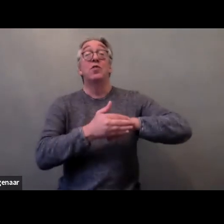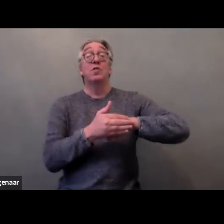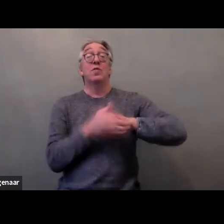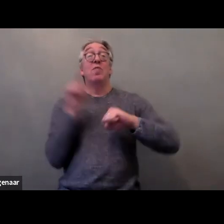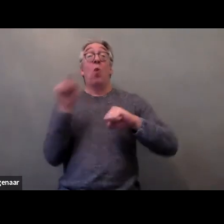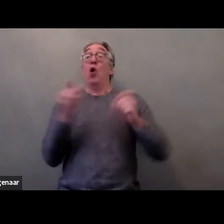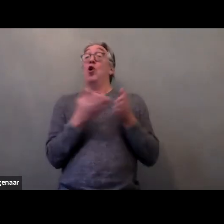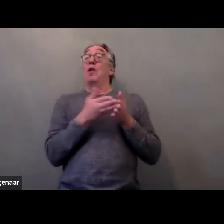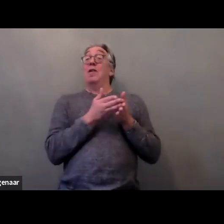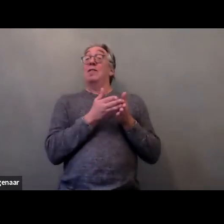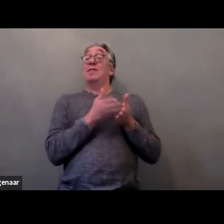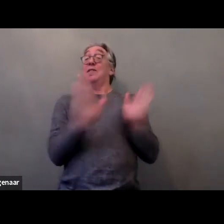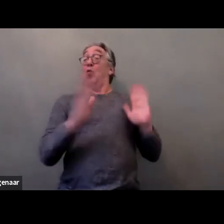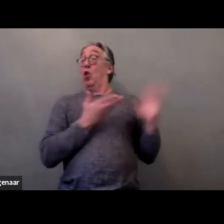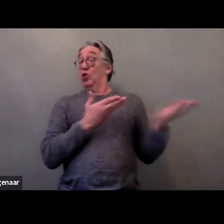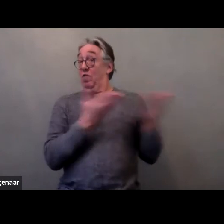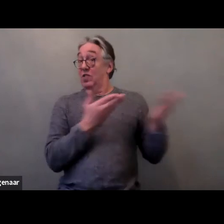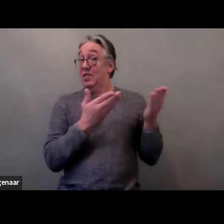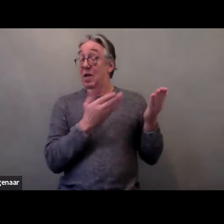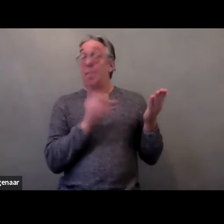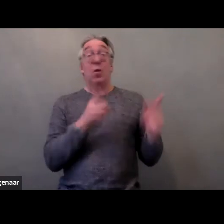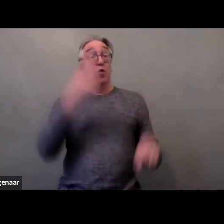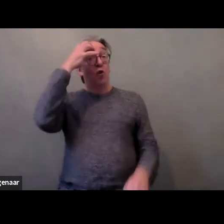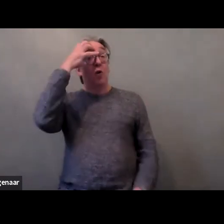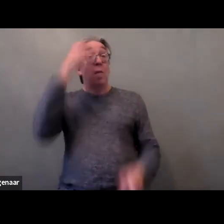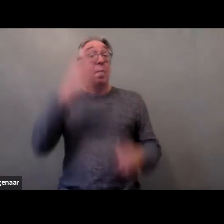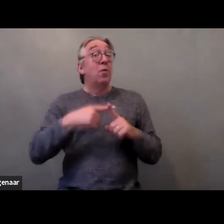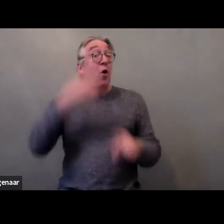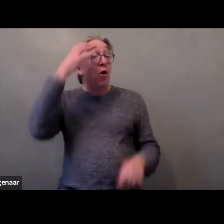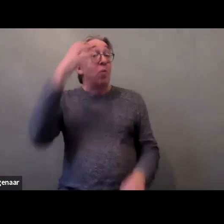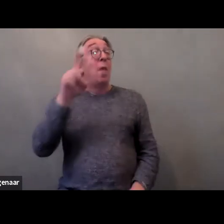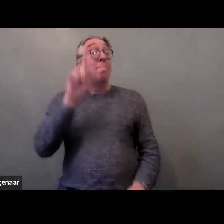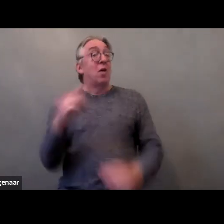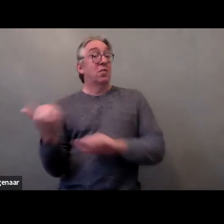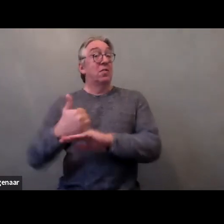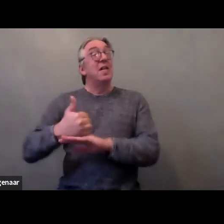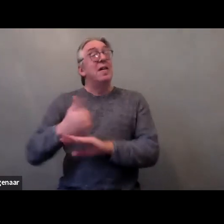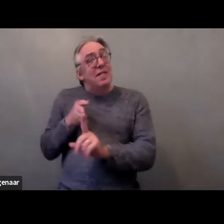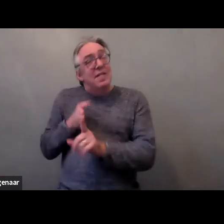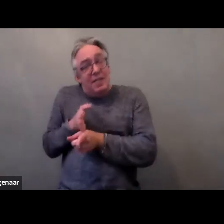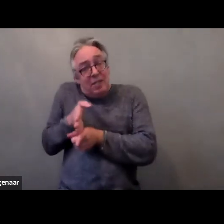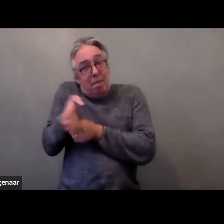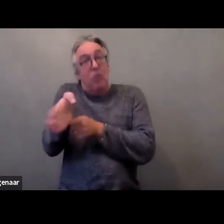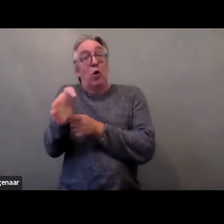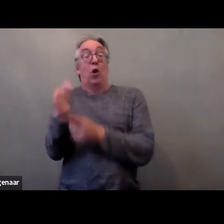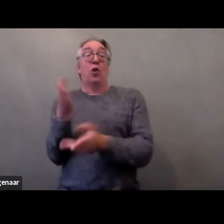but also States are required to have specialized services for women victims of violence, shelters,